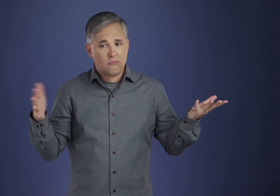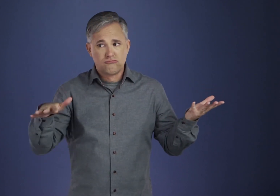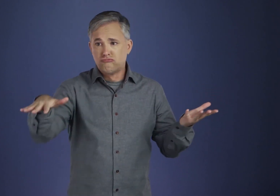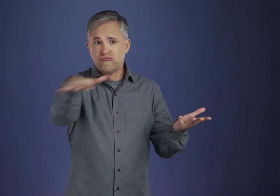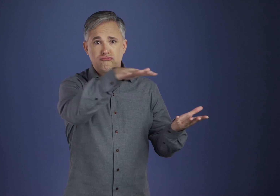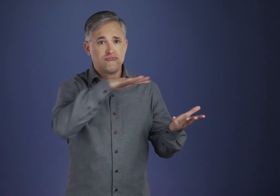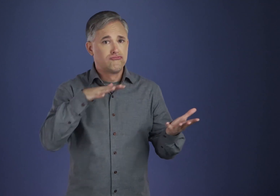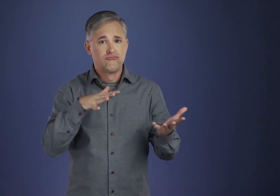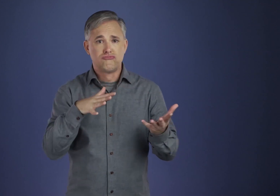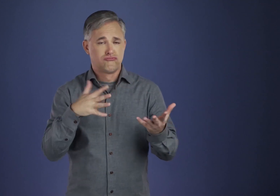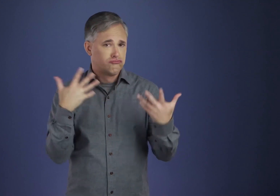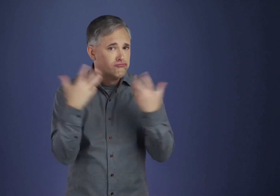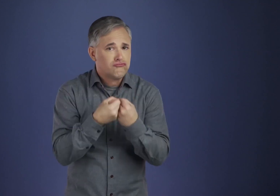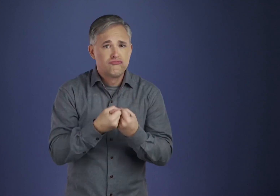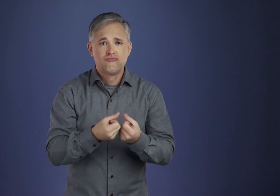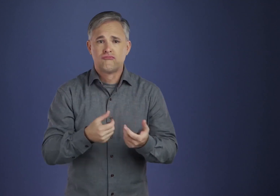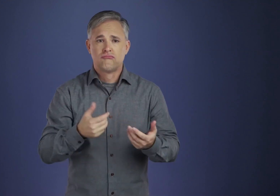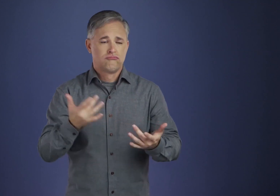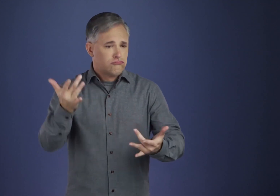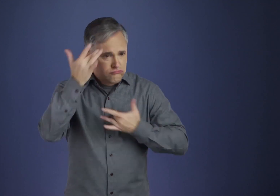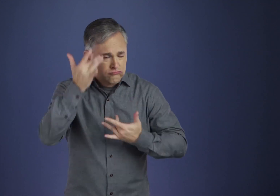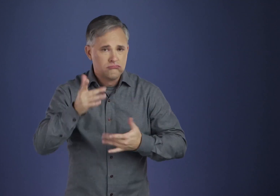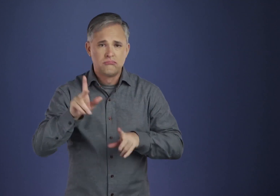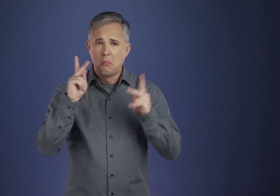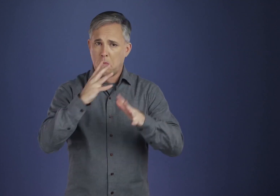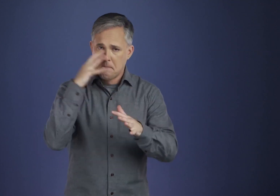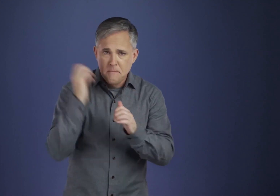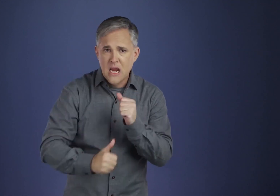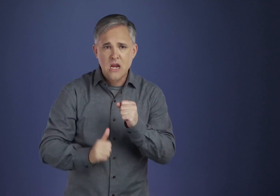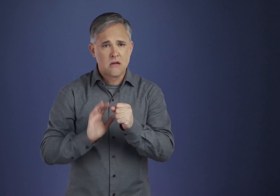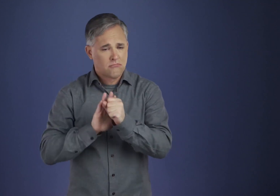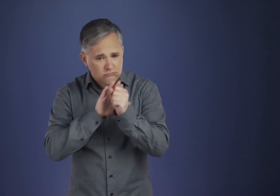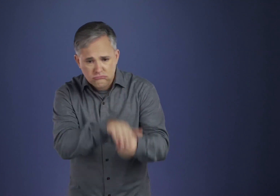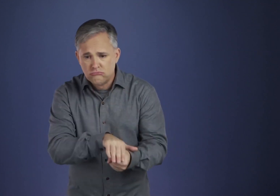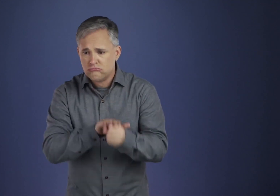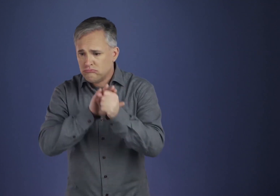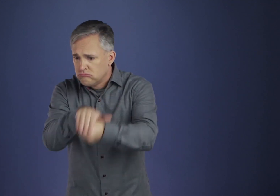which were the direct result of unfortunate birth and uncontrollable circumstances?